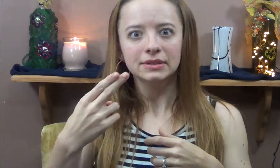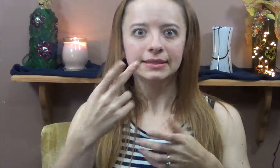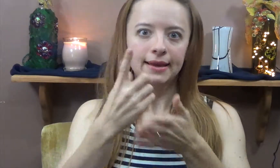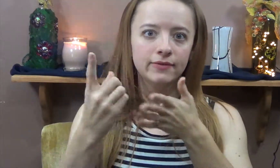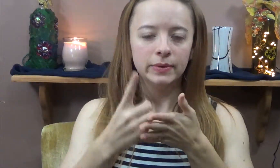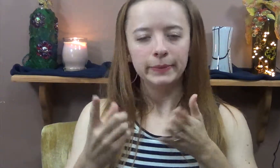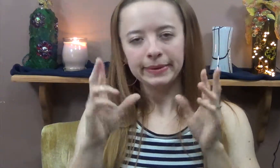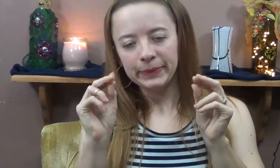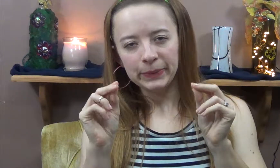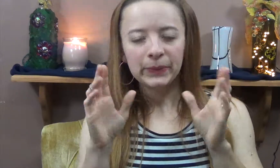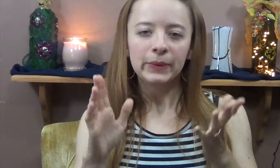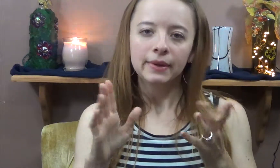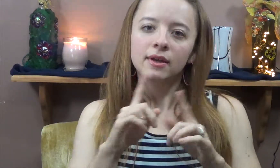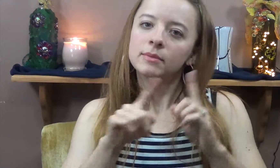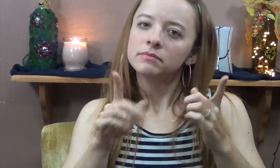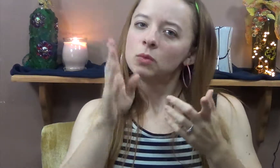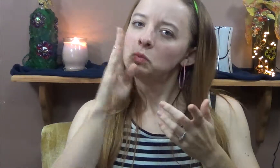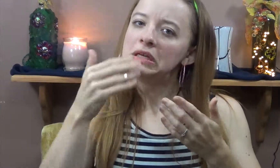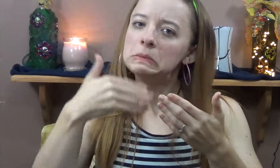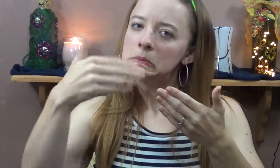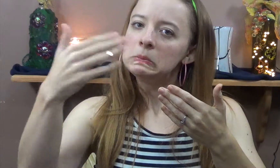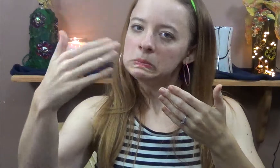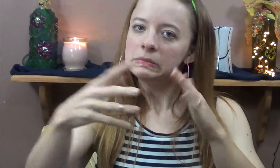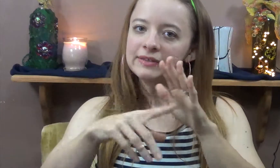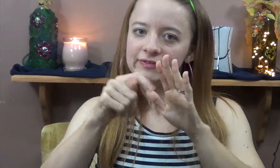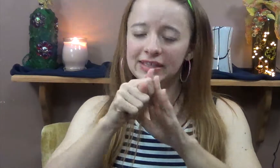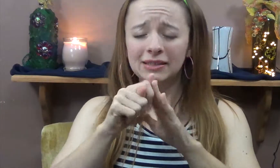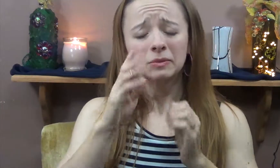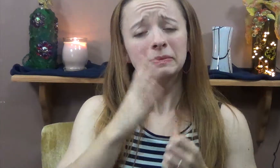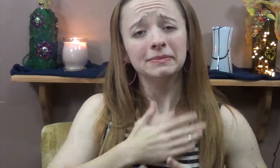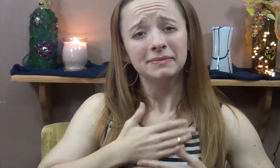like every Tuesday and Thursday, but I'm still gonna have